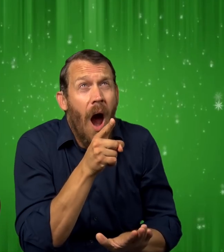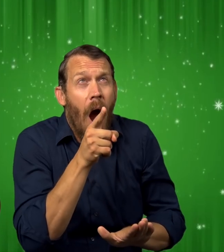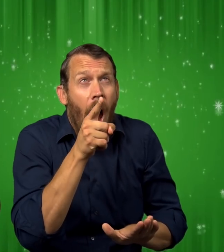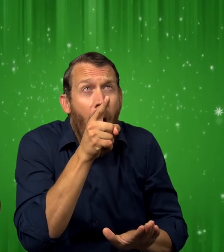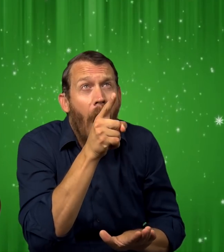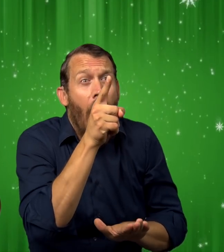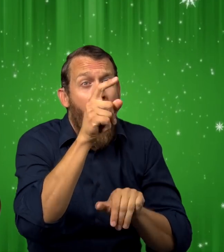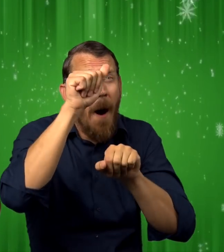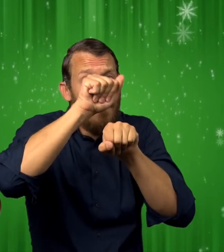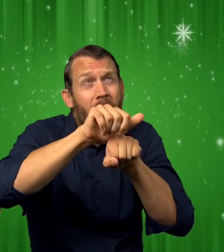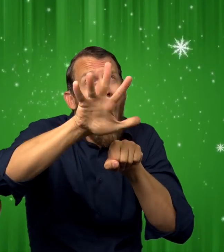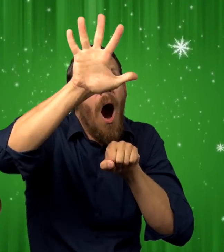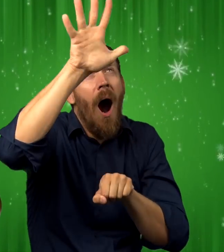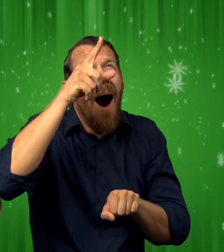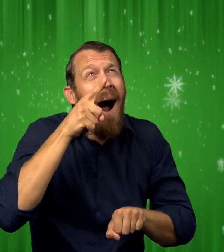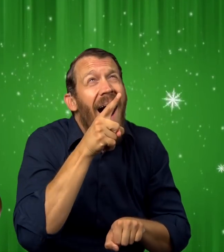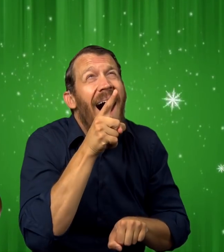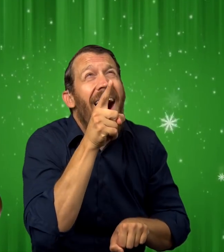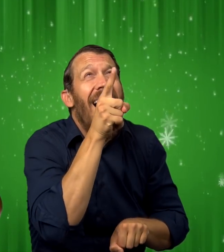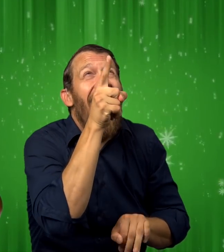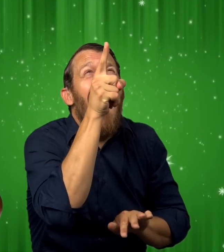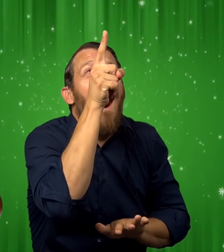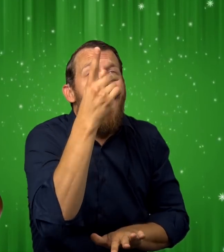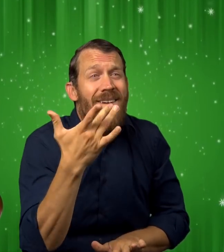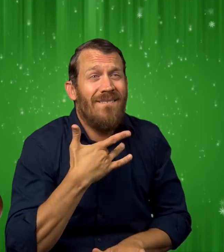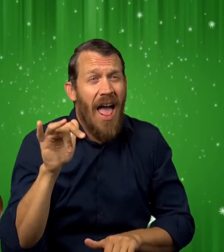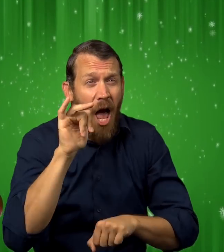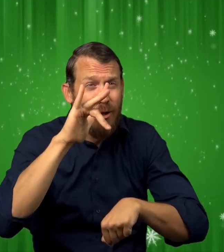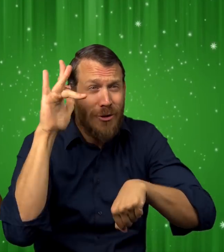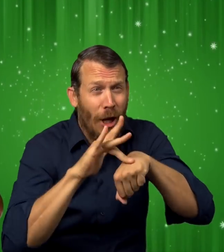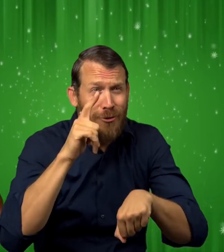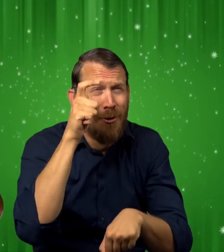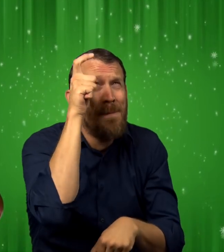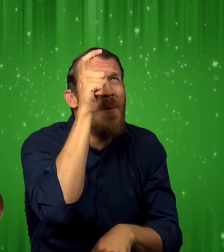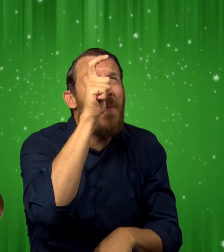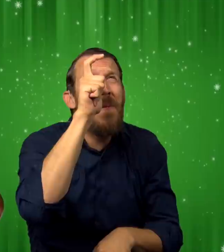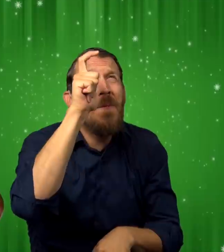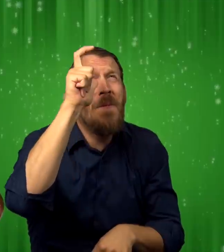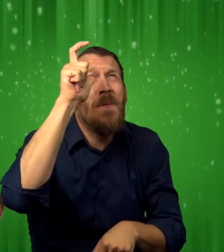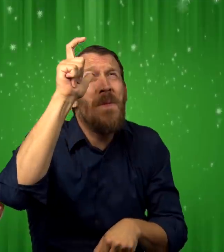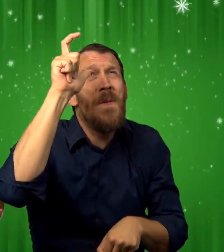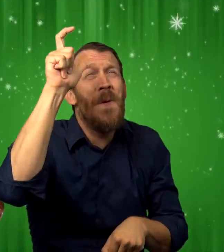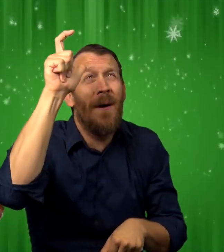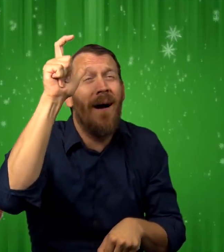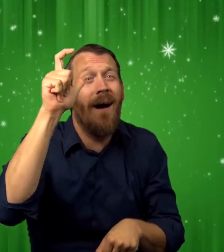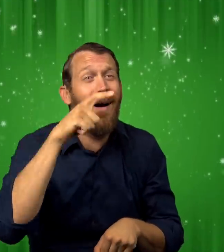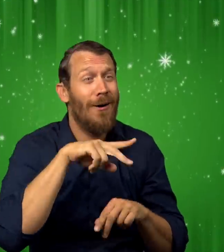We climbed mountains that were so high, it seemed as if we would scrape the moon